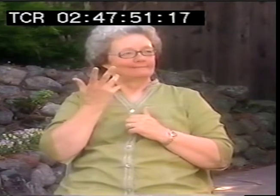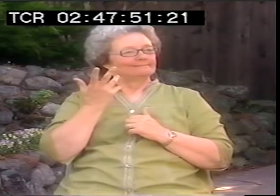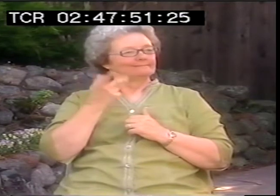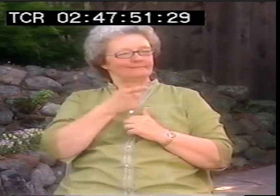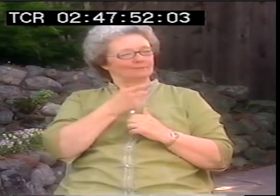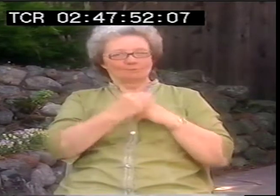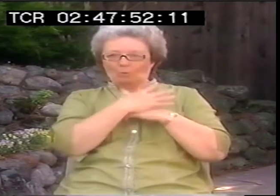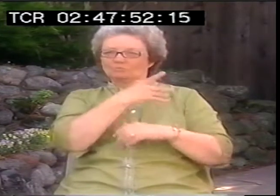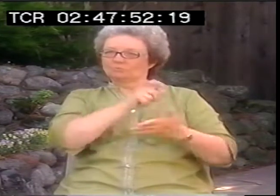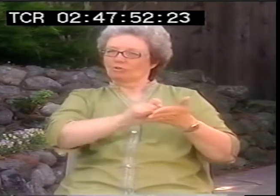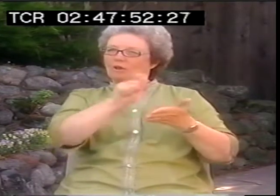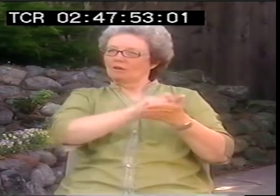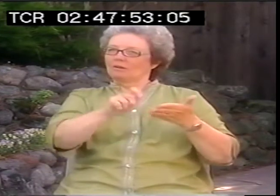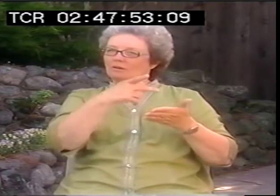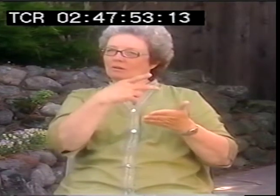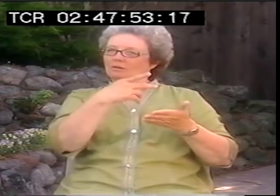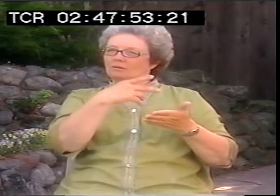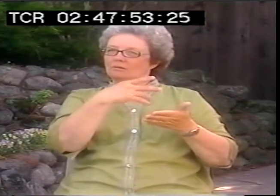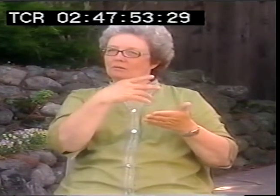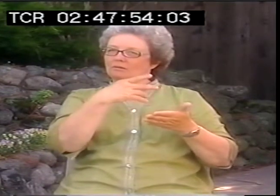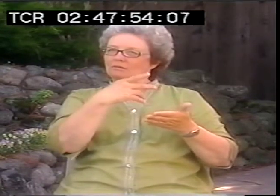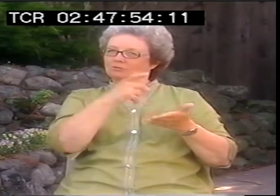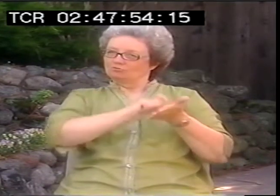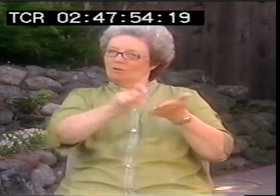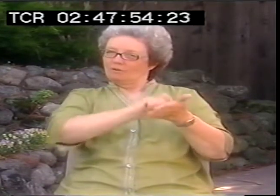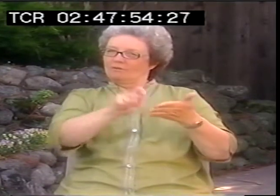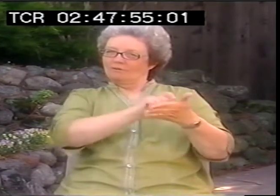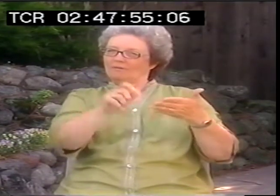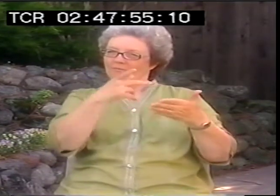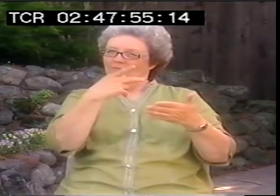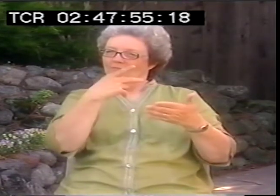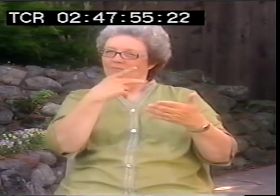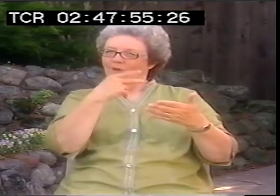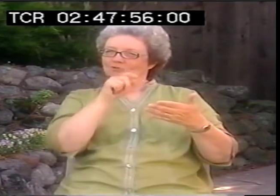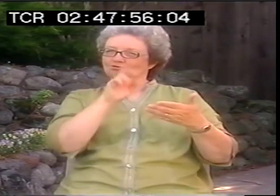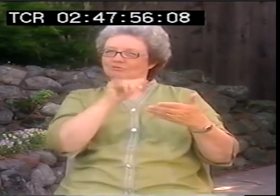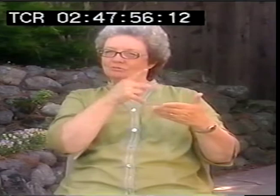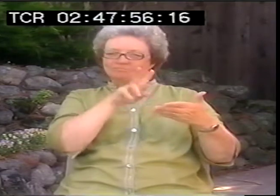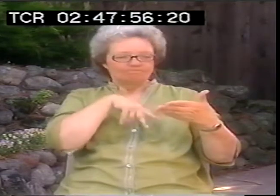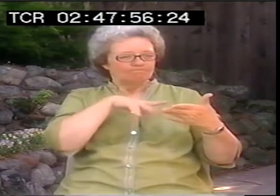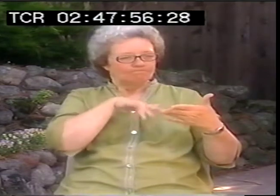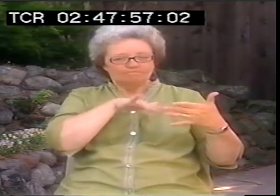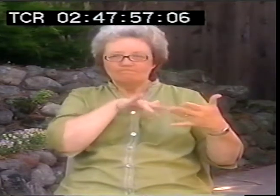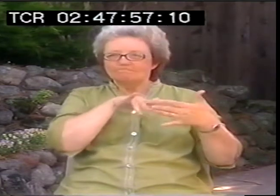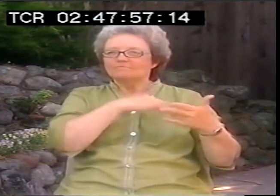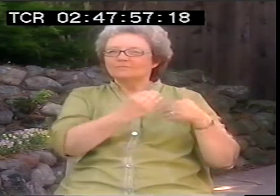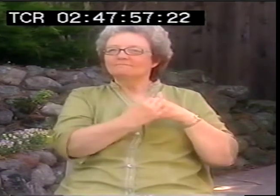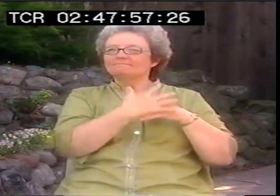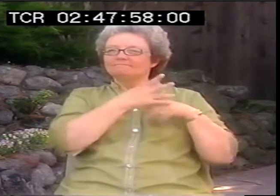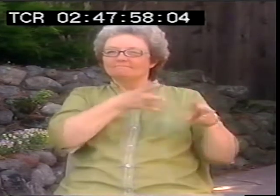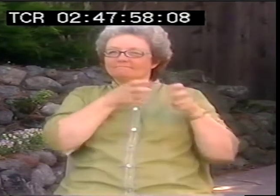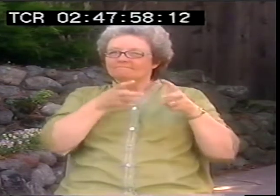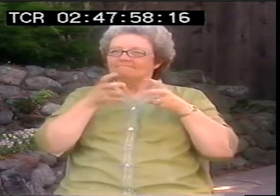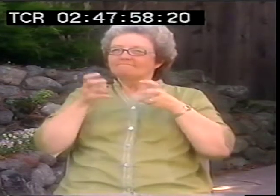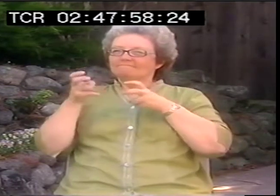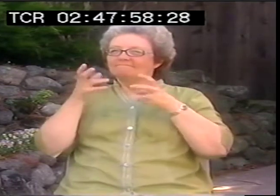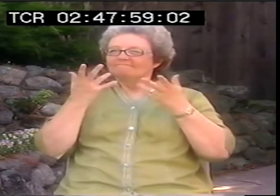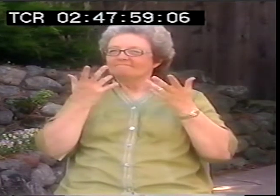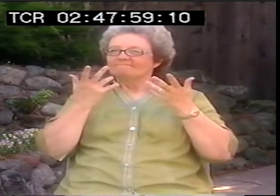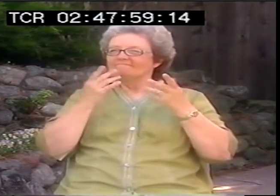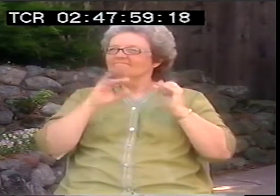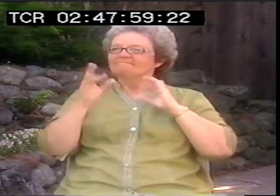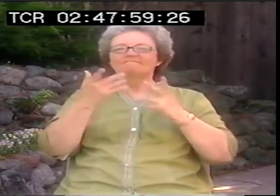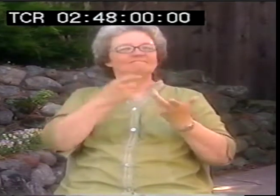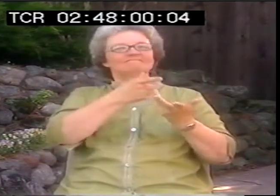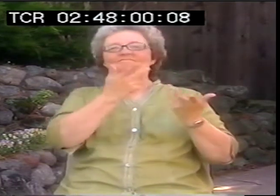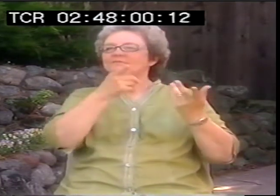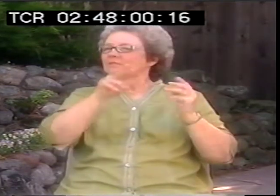Valli was more influenced by the written word, and